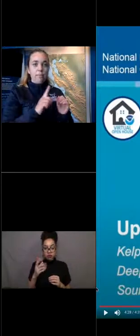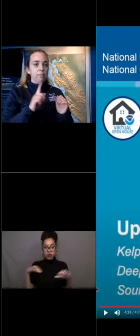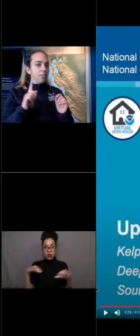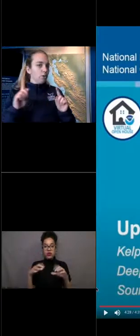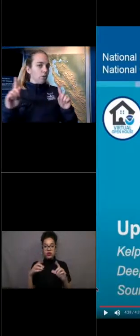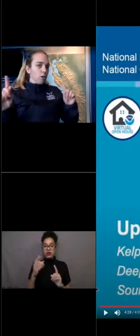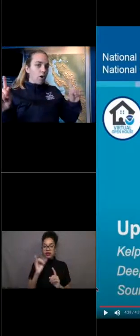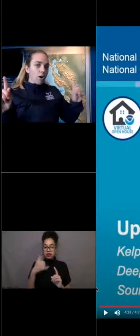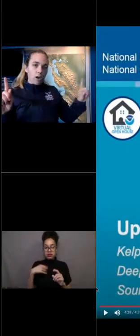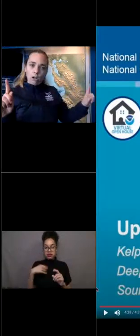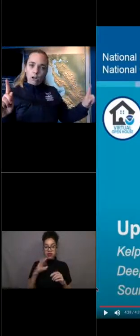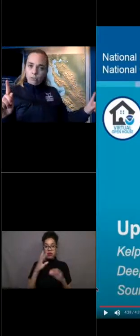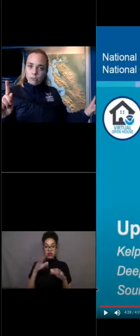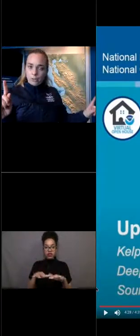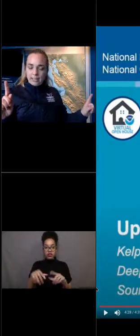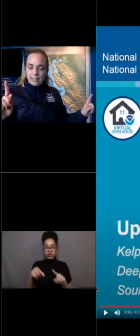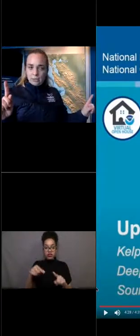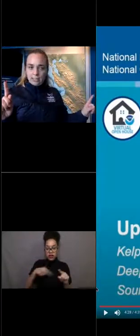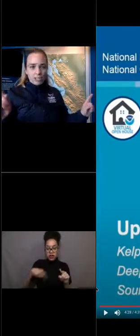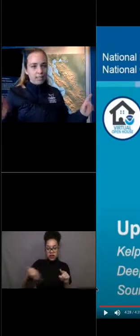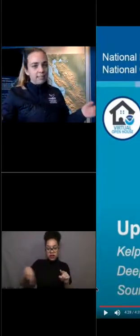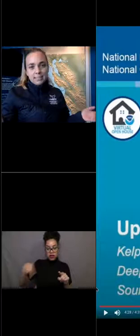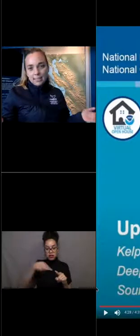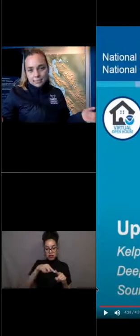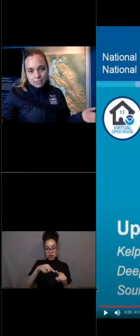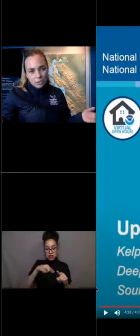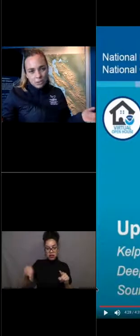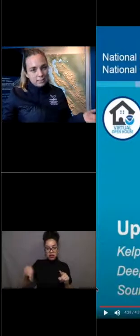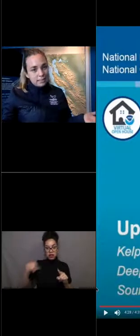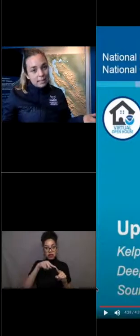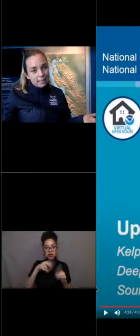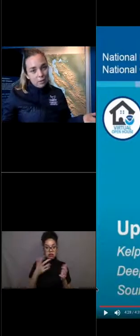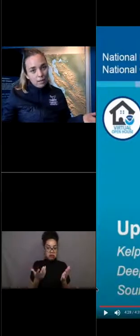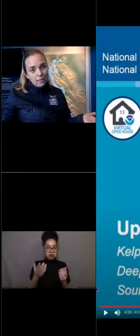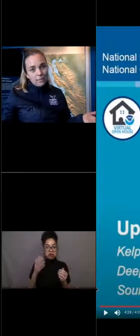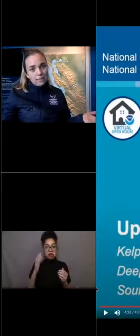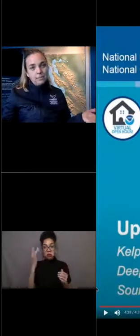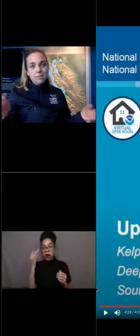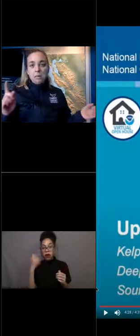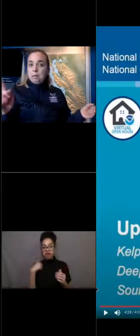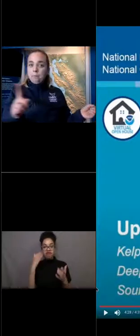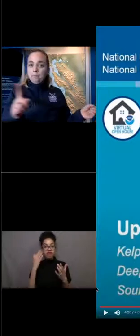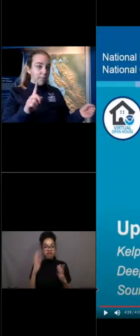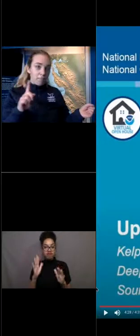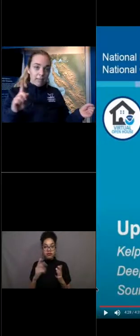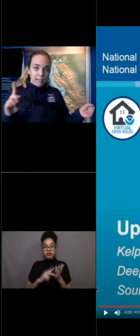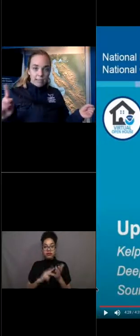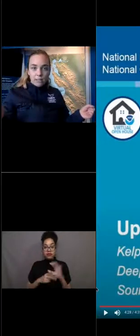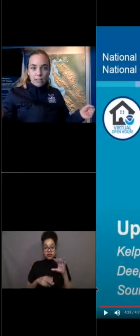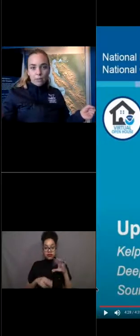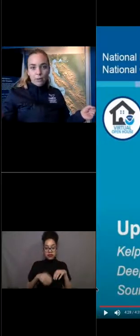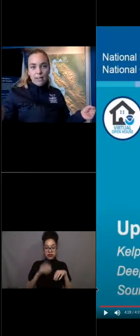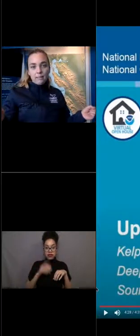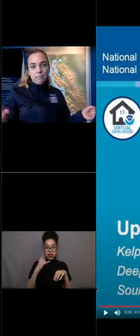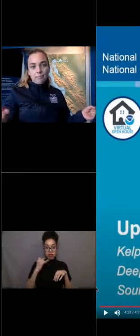and maybe don't go all the way to Indonesia, and scientists don't know exactly why that is. Maybe they're mating along the way.